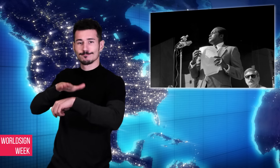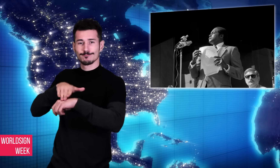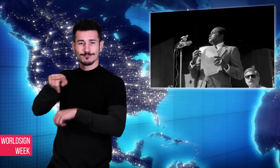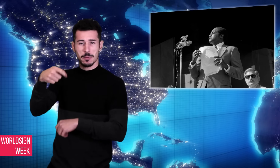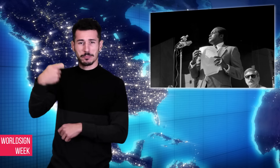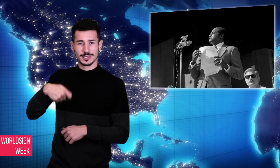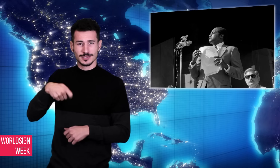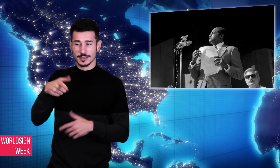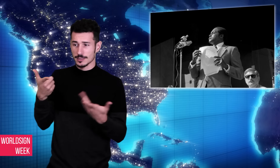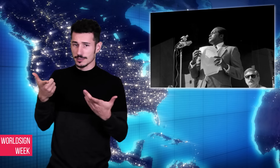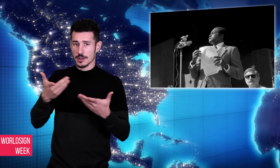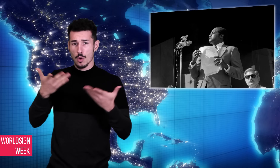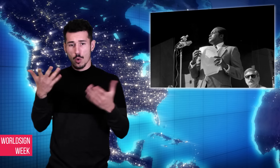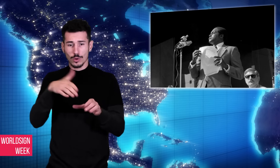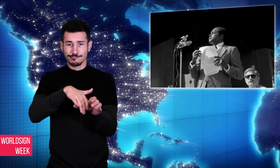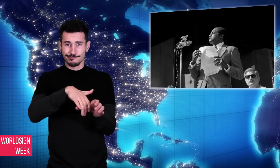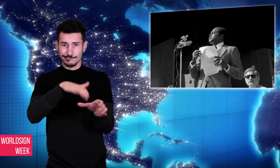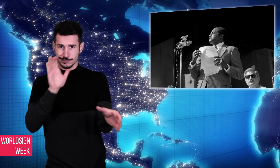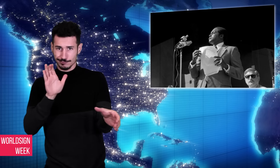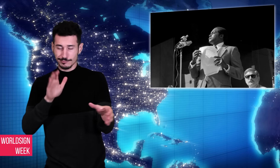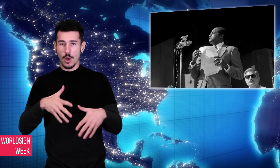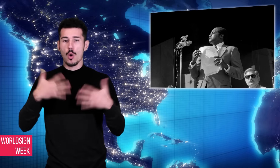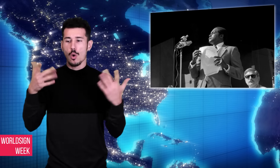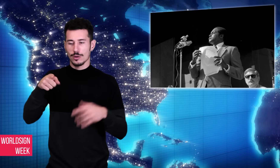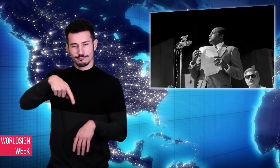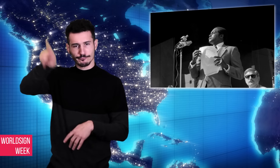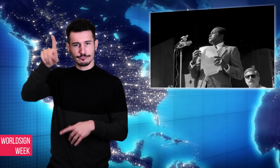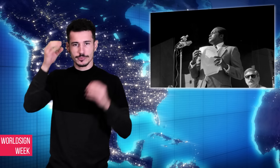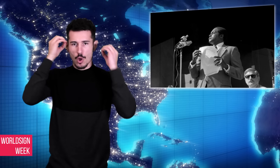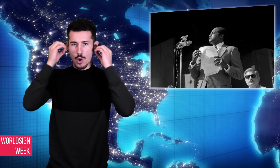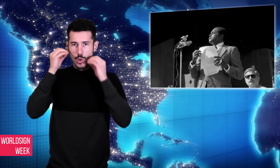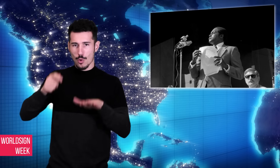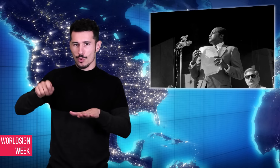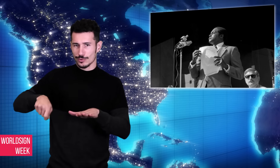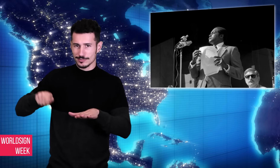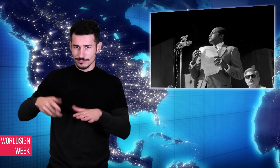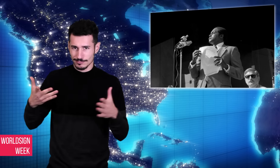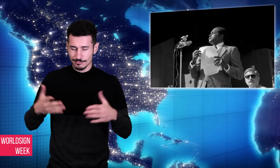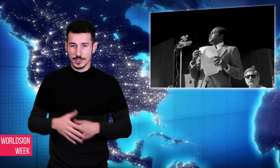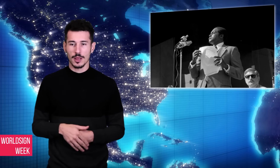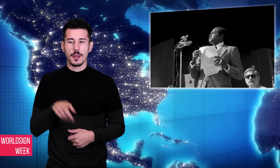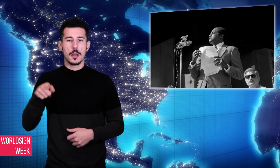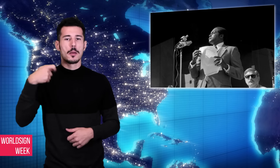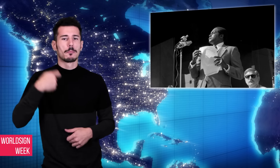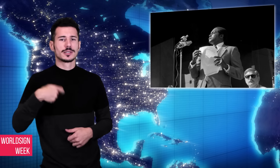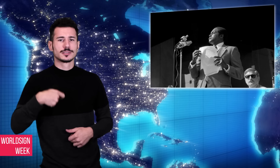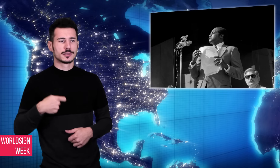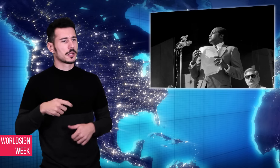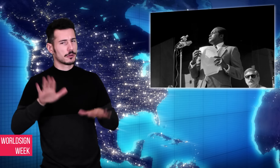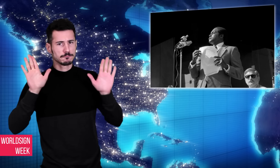Mugabe agreed to the smooth transfer